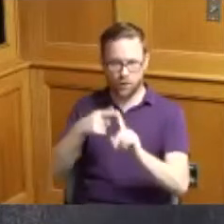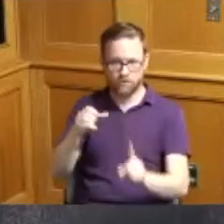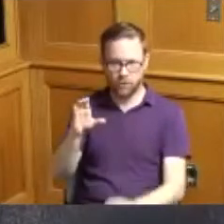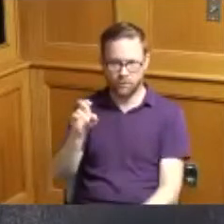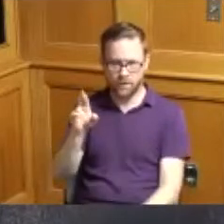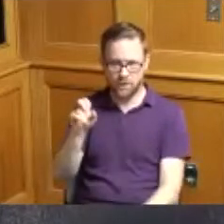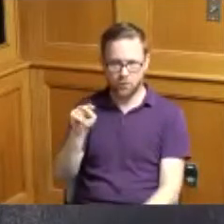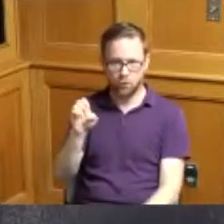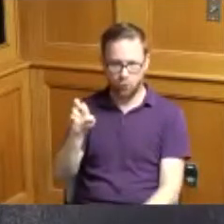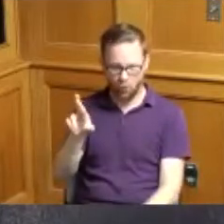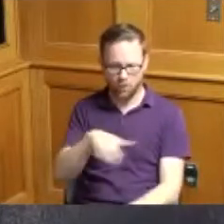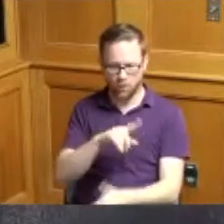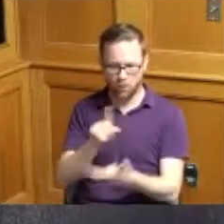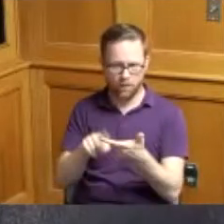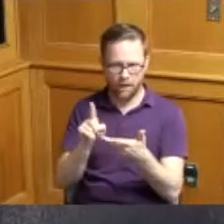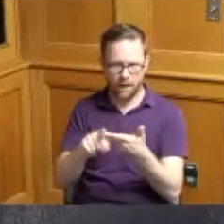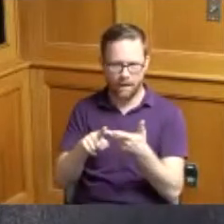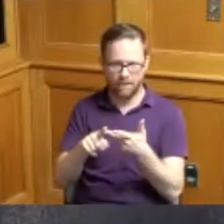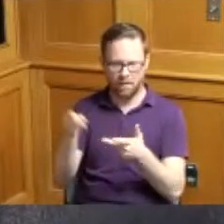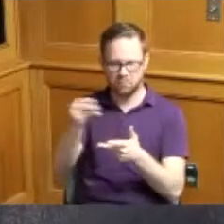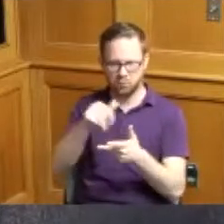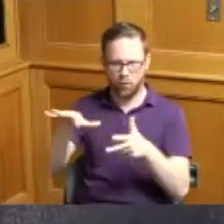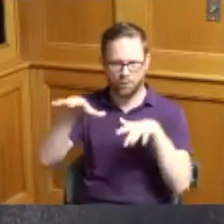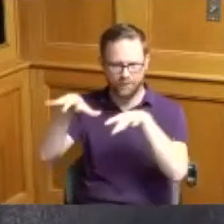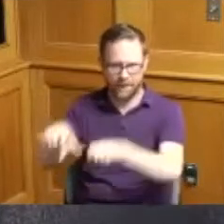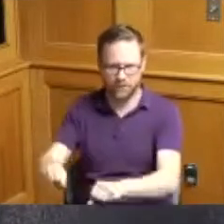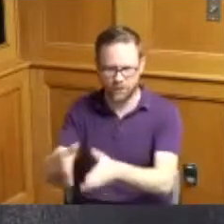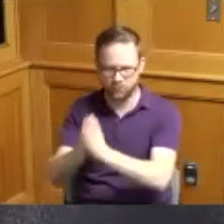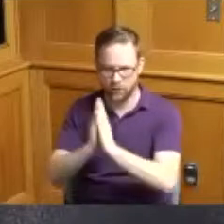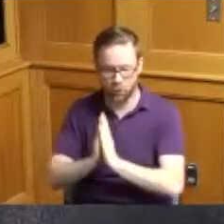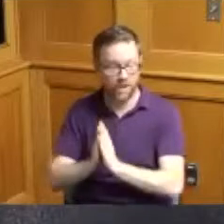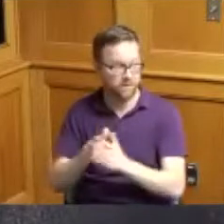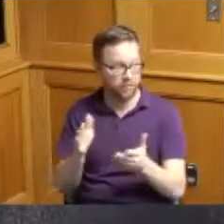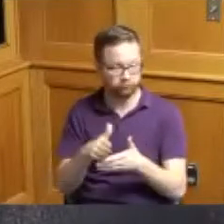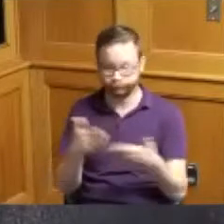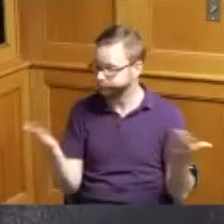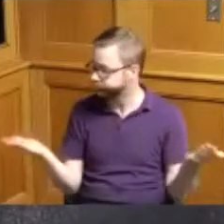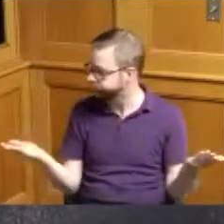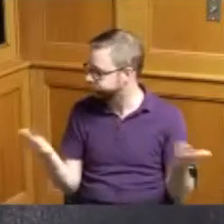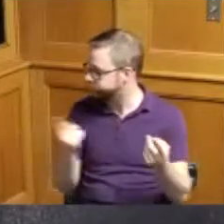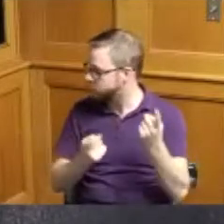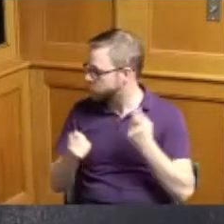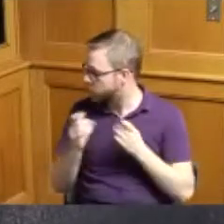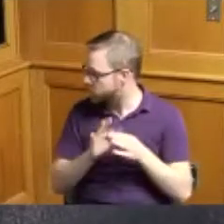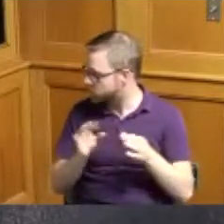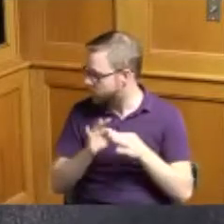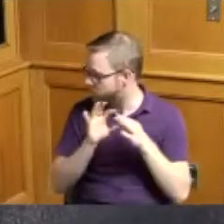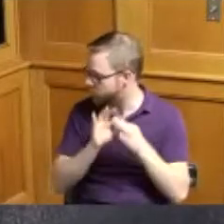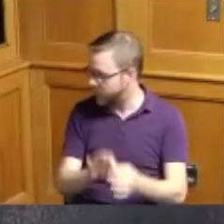for my colleagues any questions or comments on these consent agenda items Vice President Reese